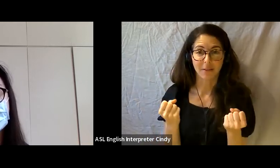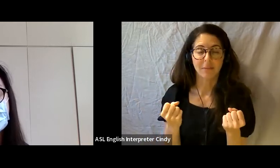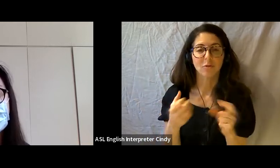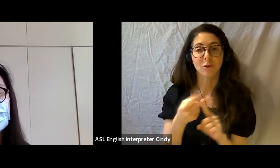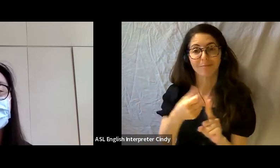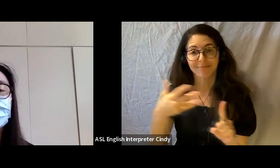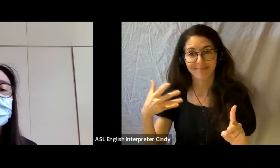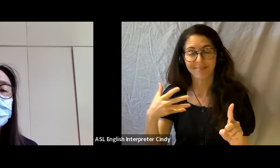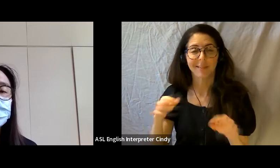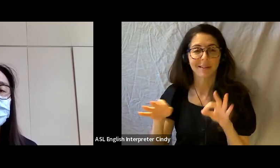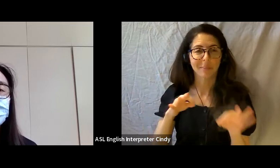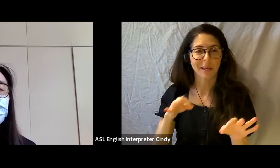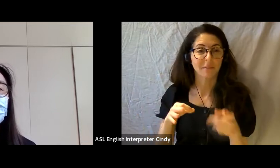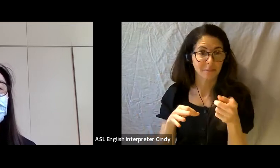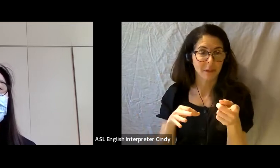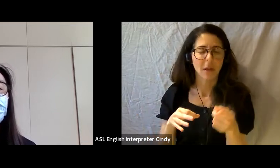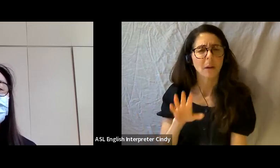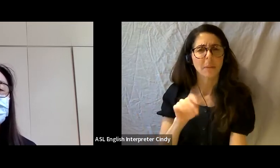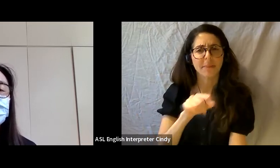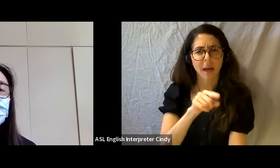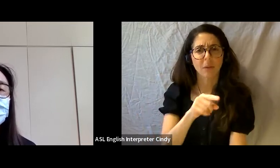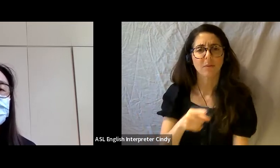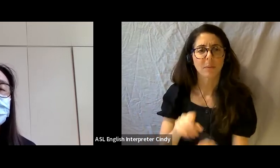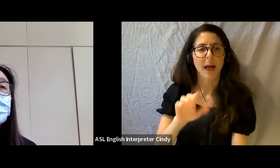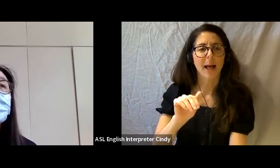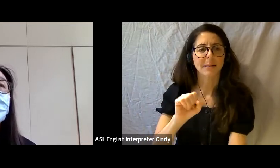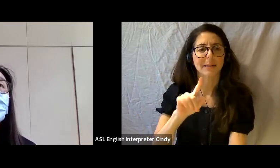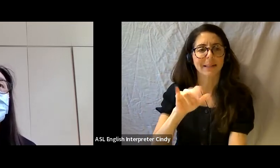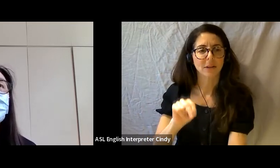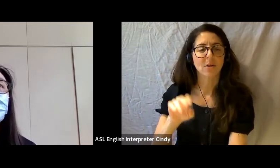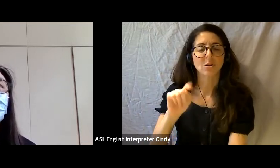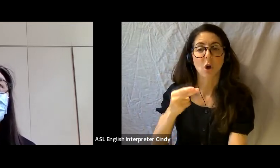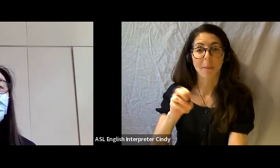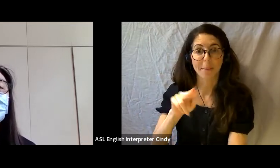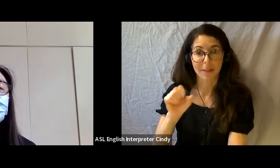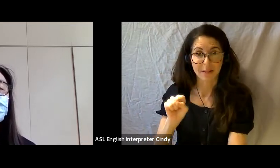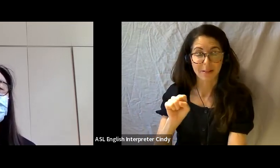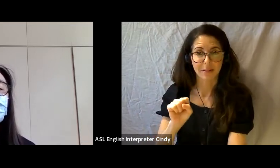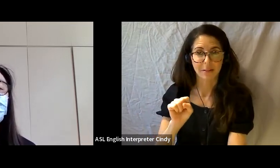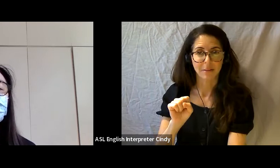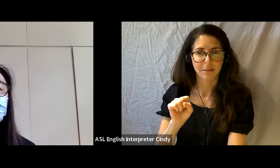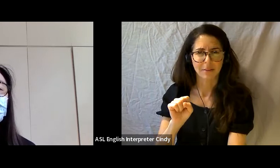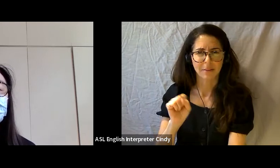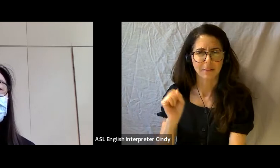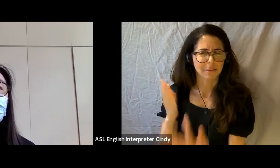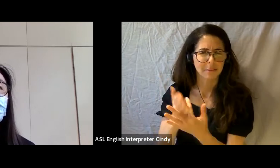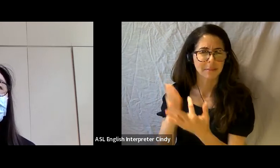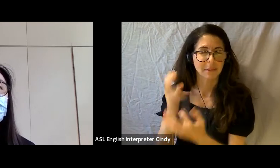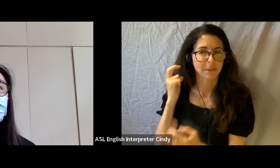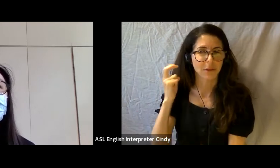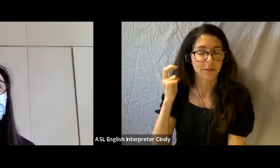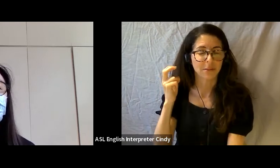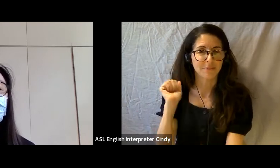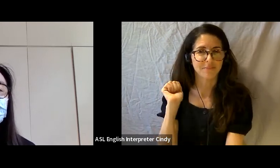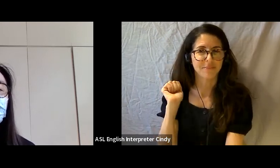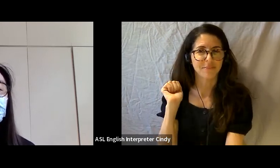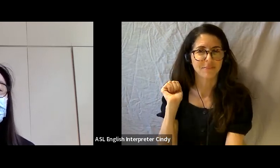But essentially, this is a work by Aislyn Thomas, where Aislyn has created a scent free policy in our space